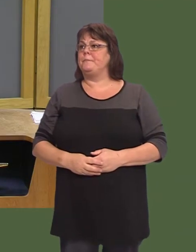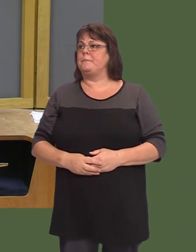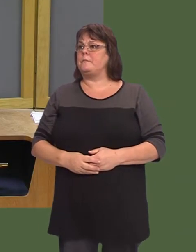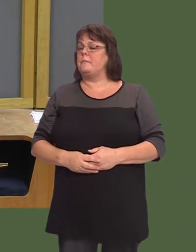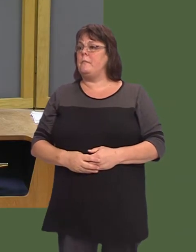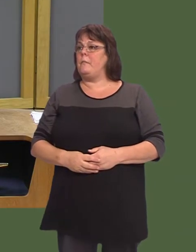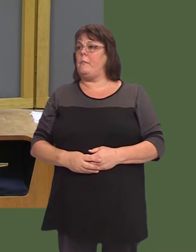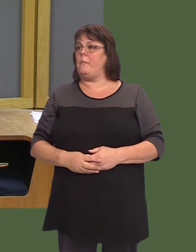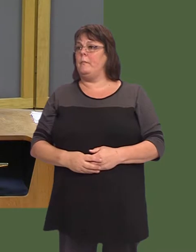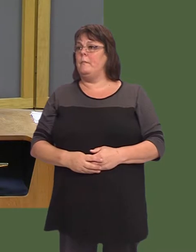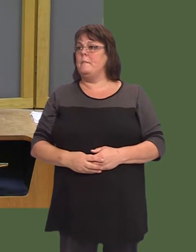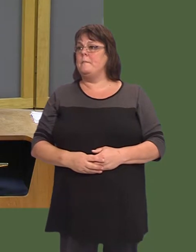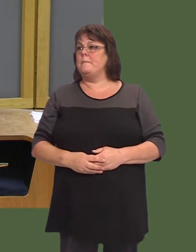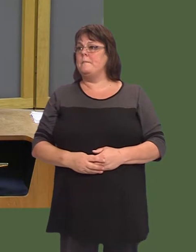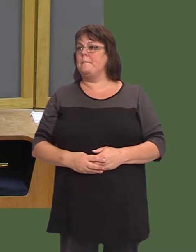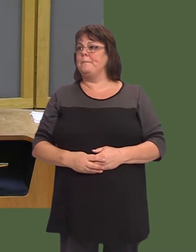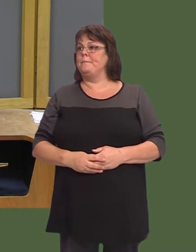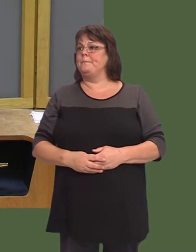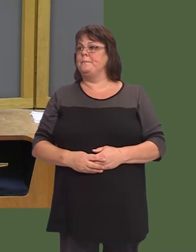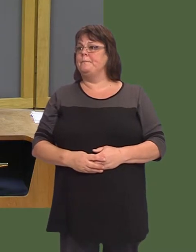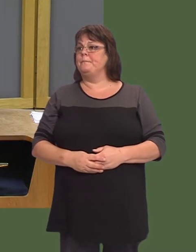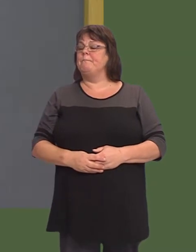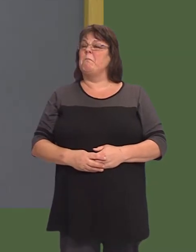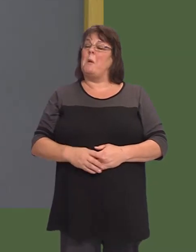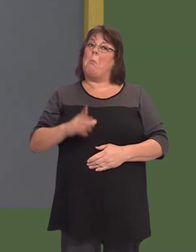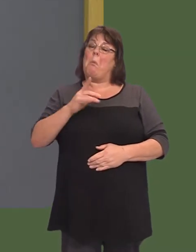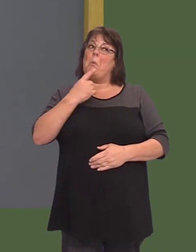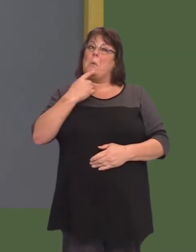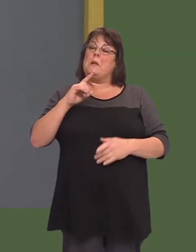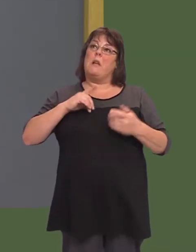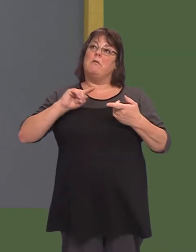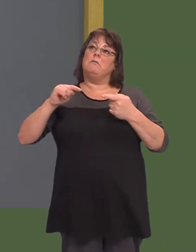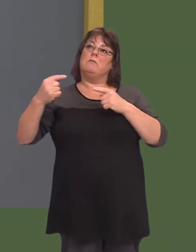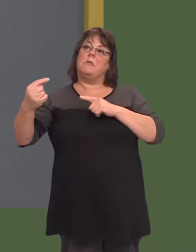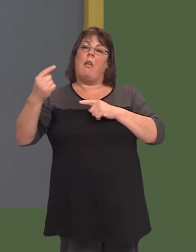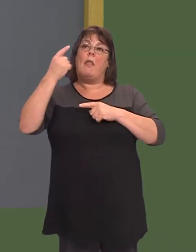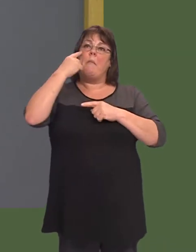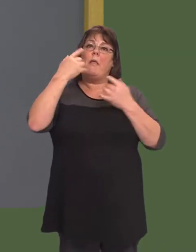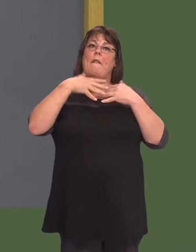Hefin David: To present a slightly contrary view, Llywydd, in evidence to the Economy,